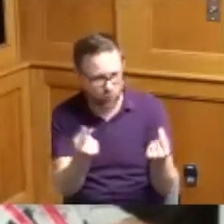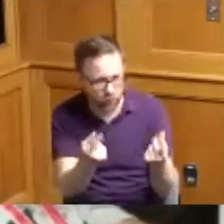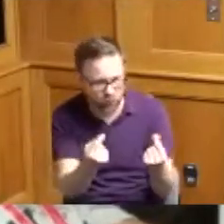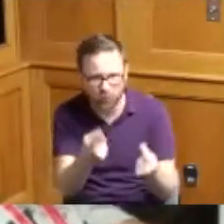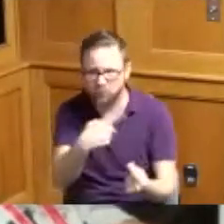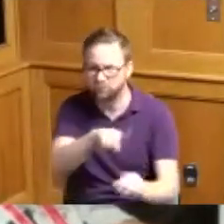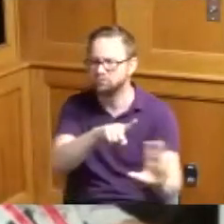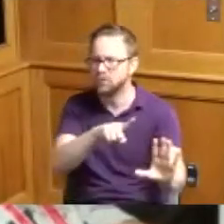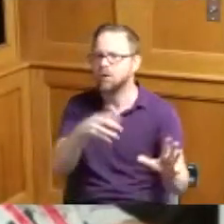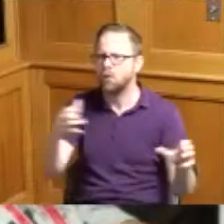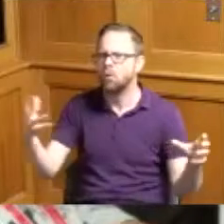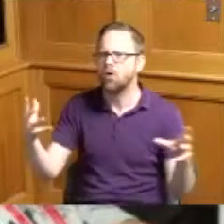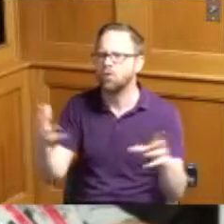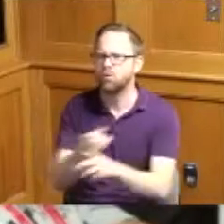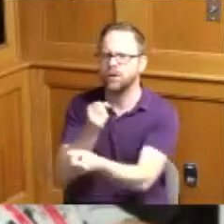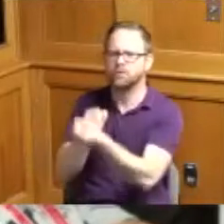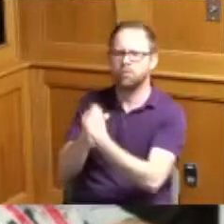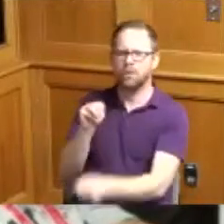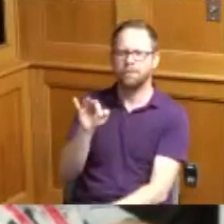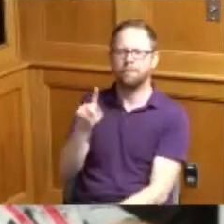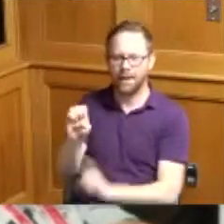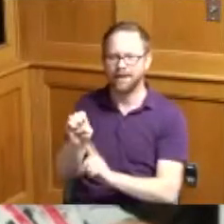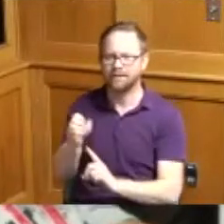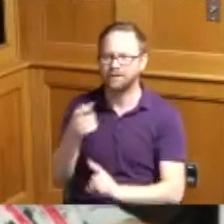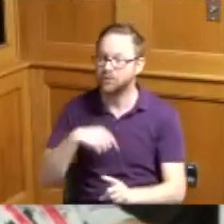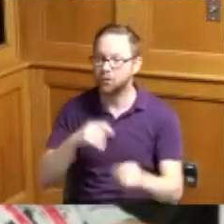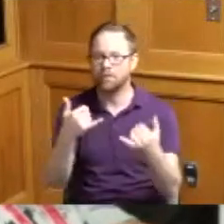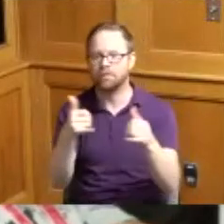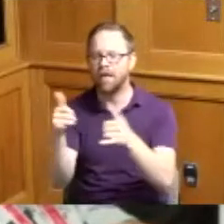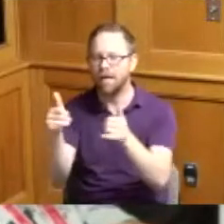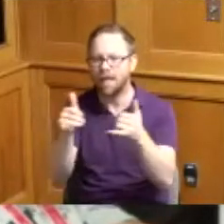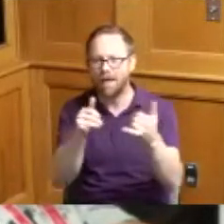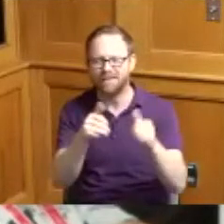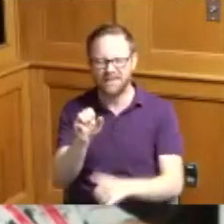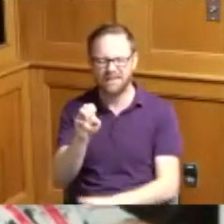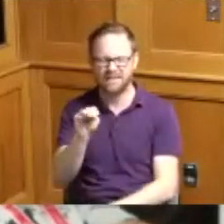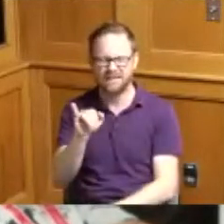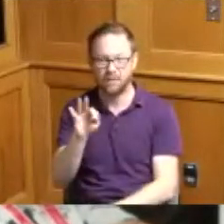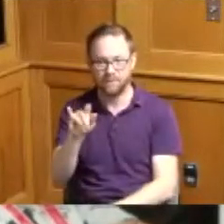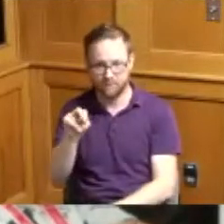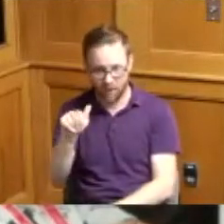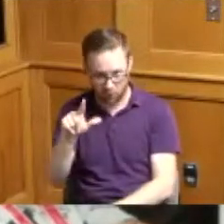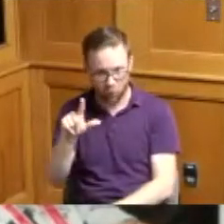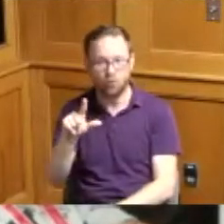said we want to win it for Mike so we played the state semi-final game we won that game but